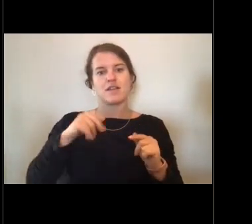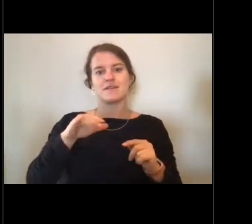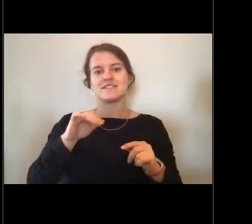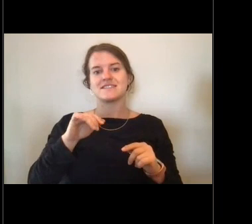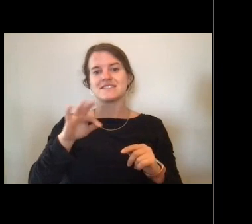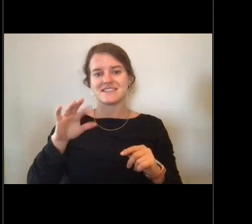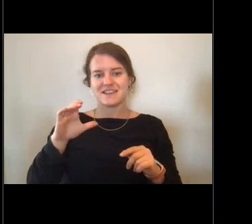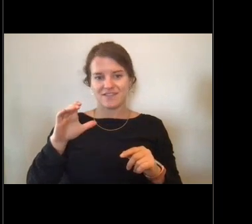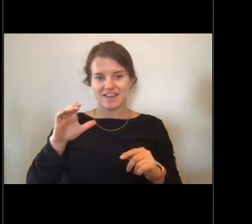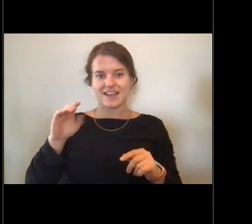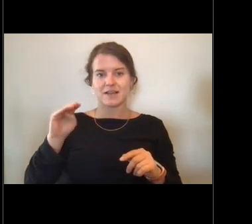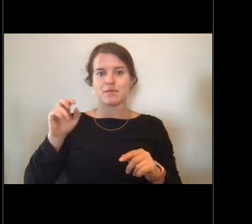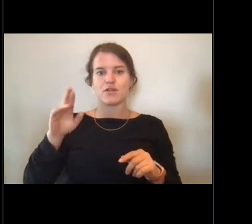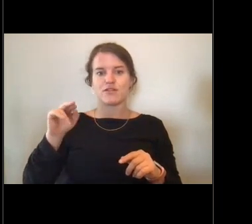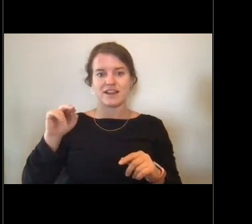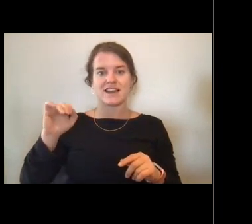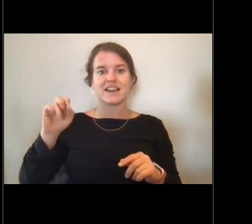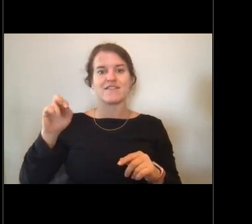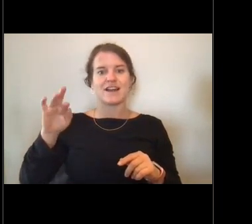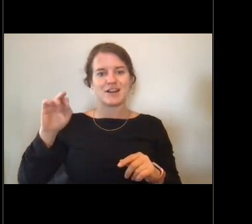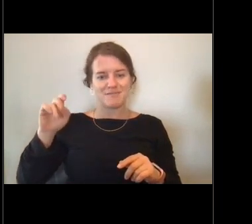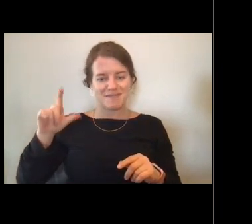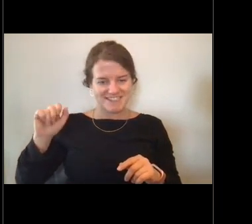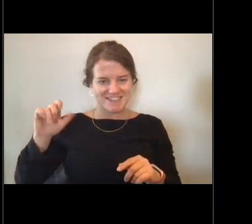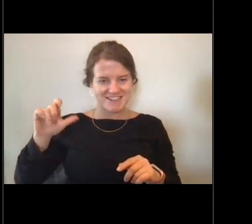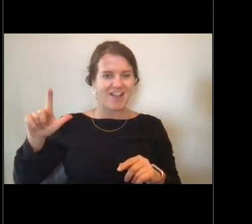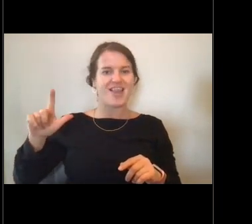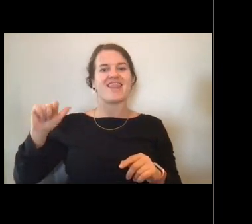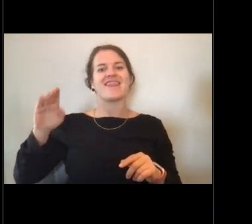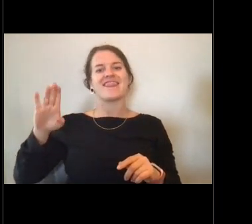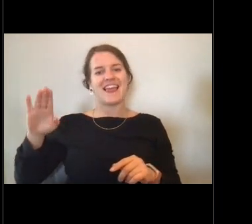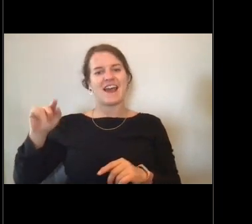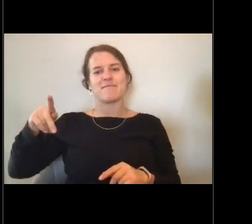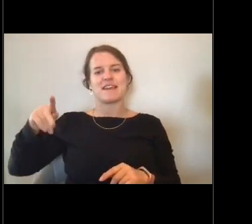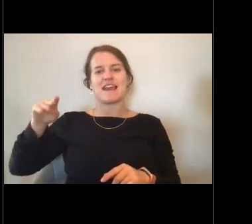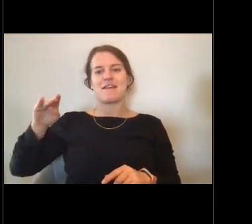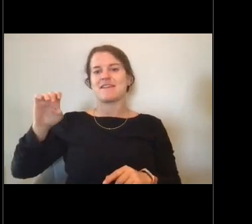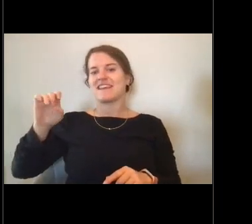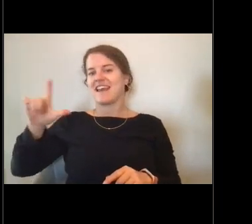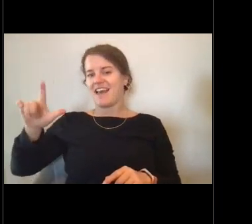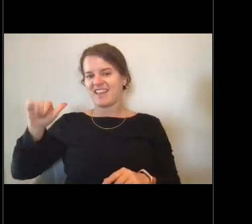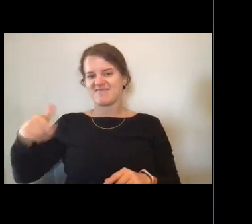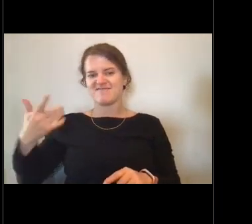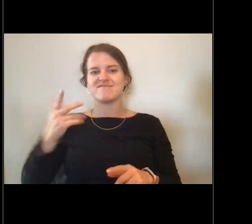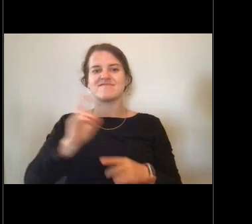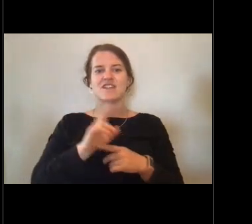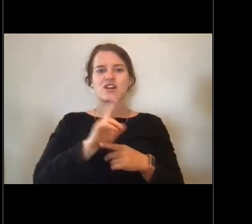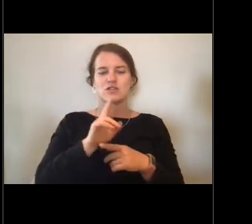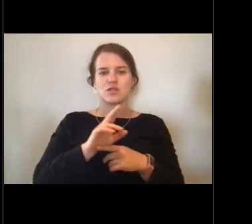PMEL is another one of the customers that uses the Oscar Dyson a lot.